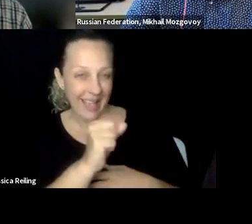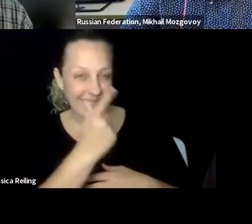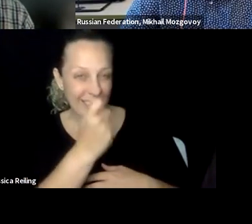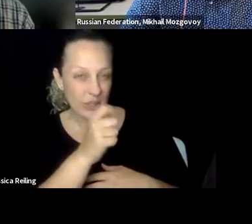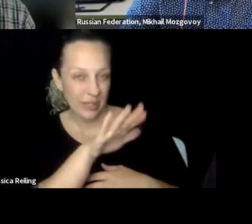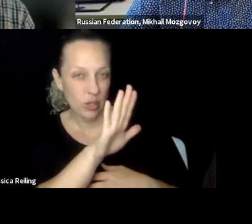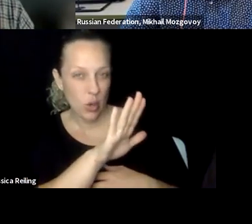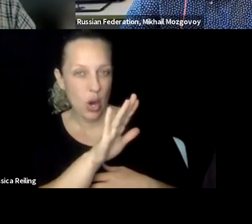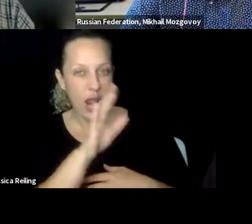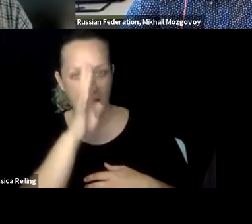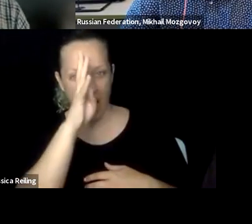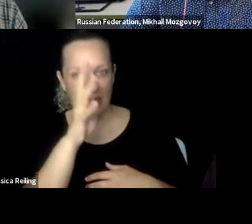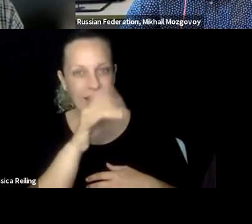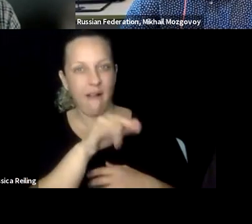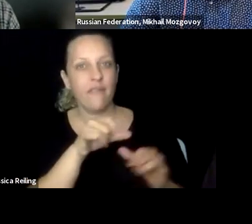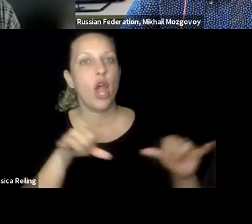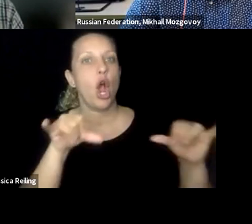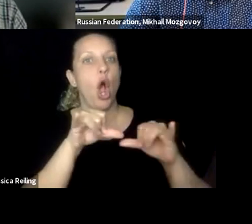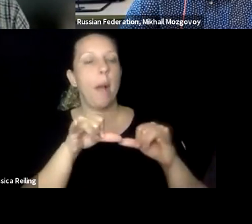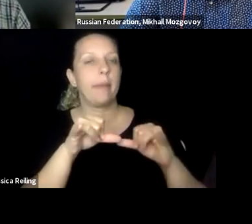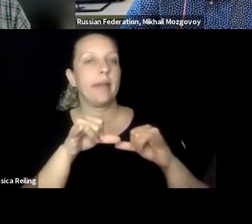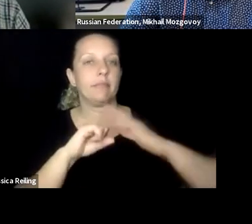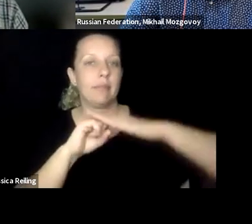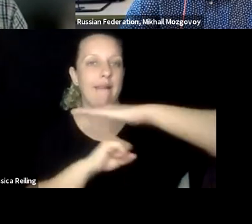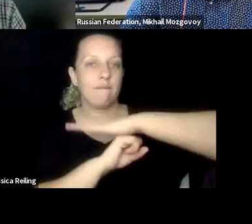so much. Short question also to you. I'm really